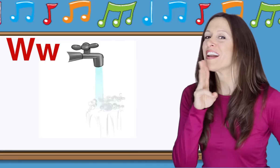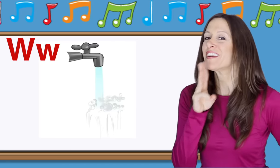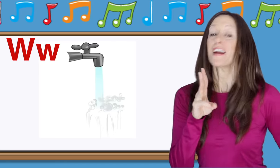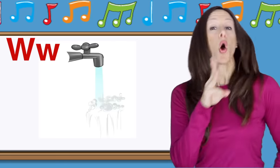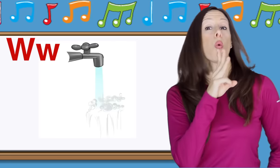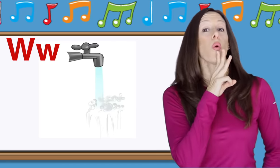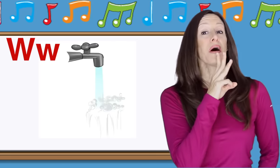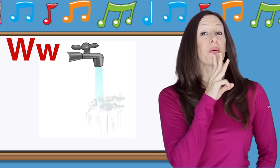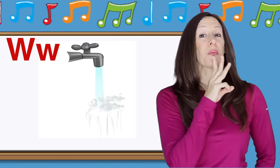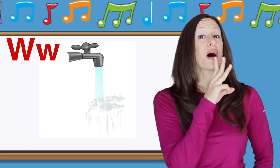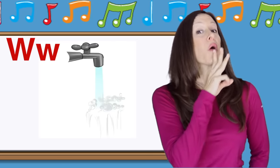W is for Water